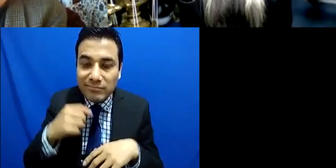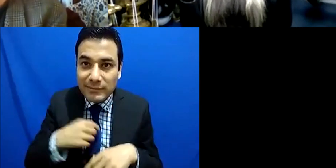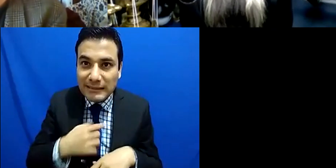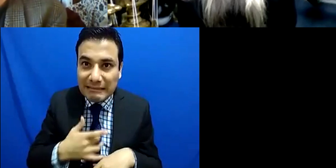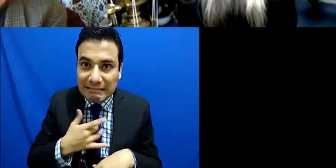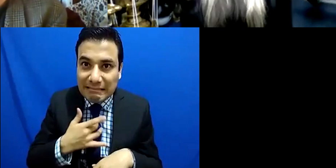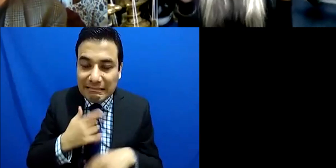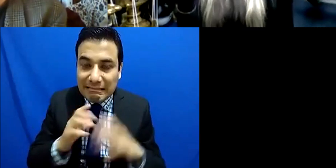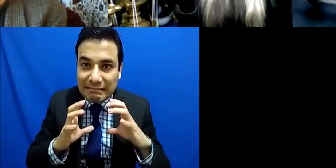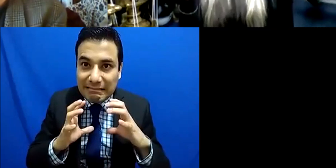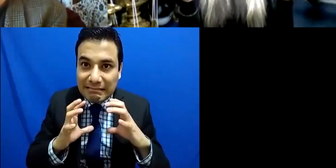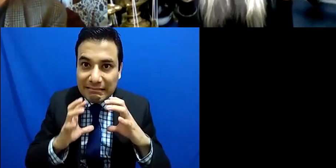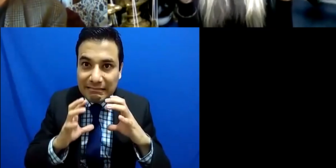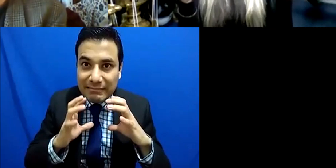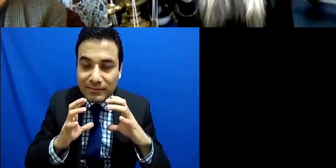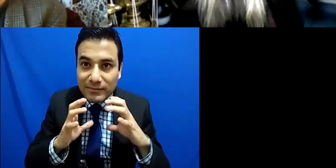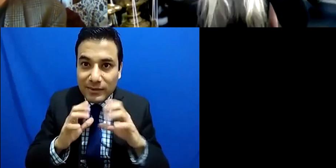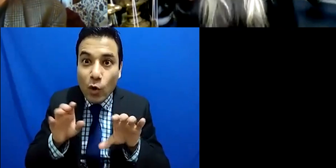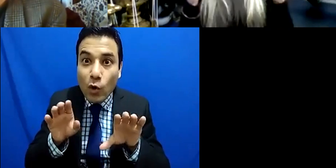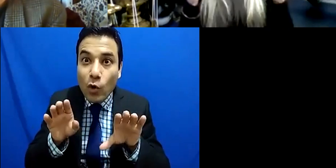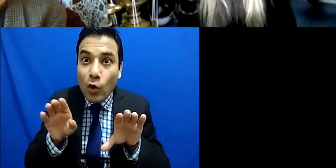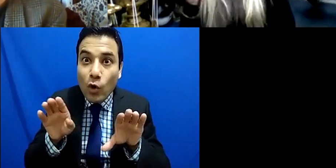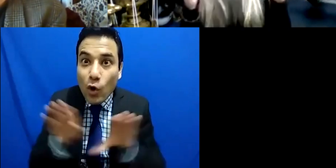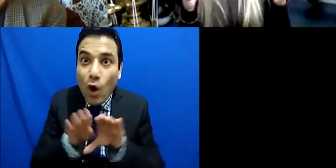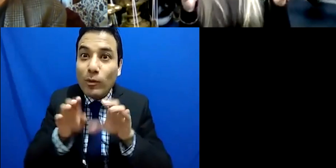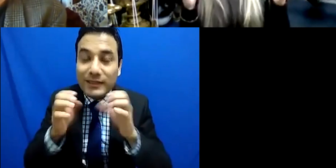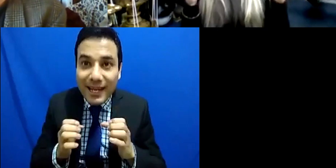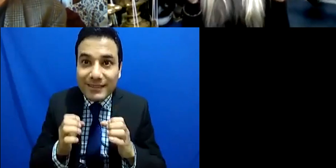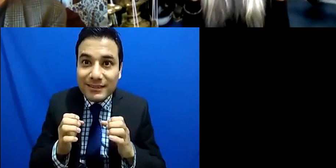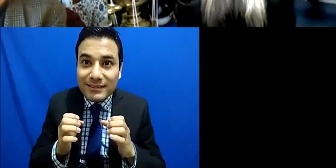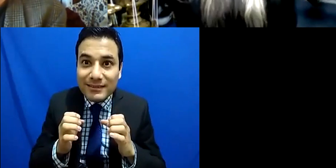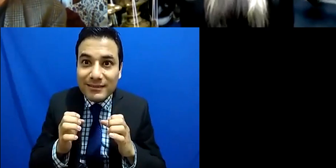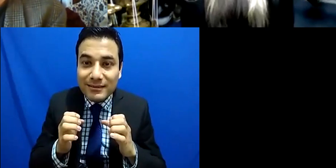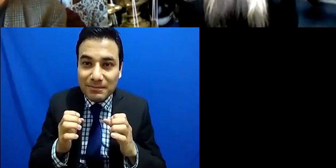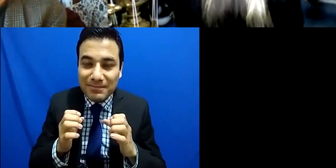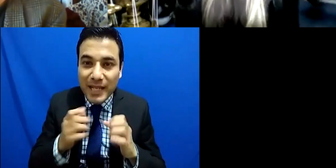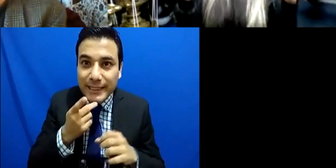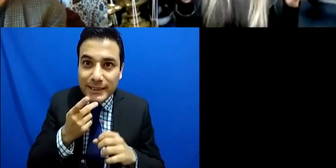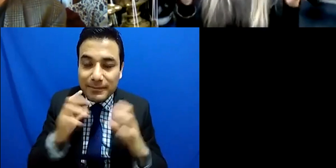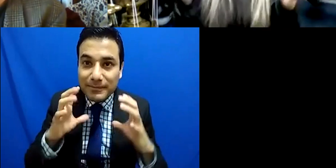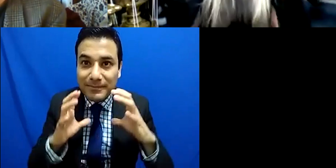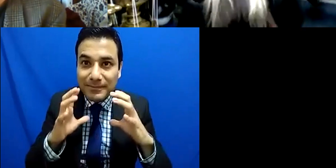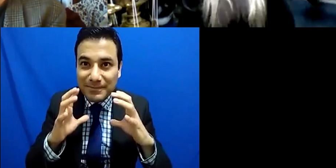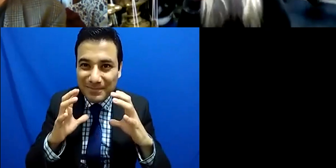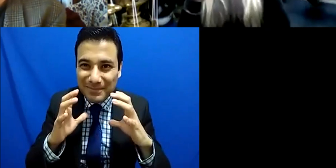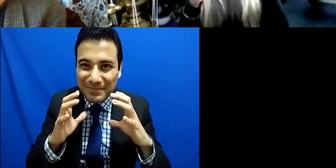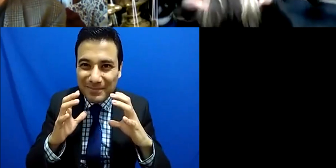say how are you today and what was the difference there how are you today and so on and so forth and